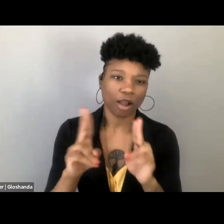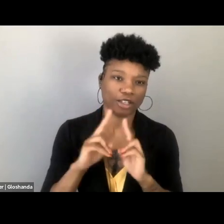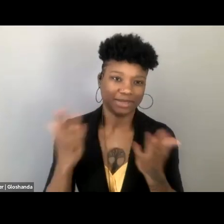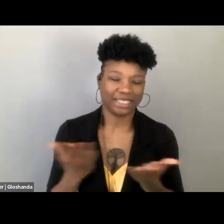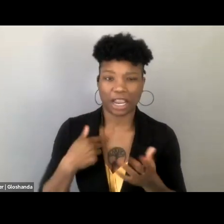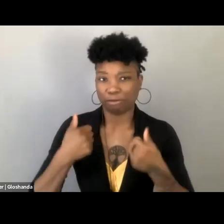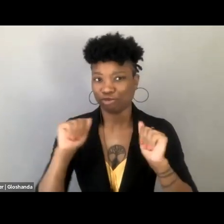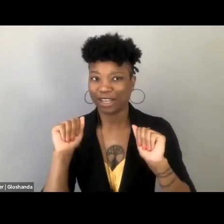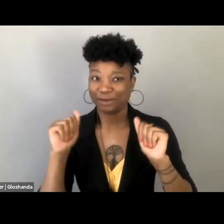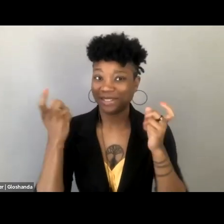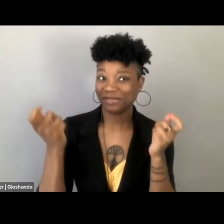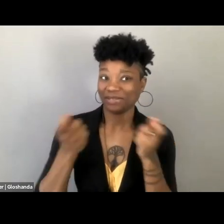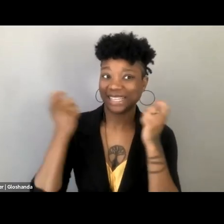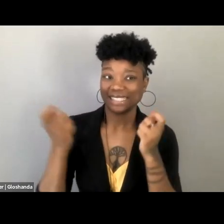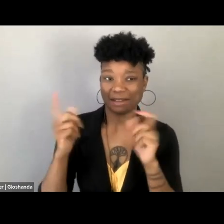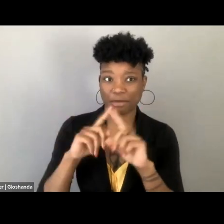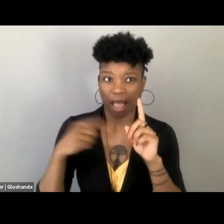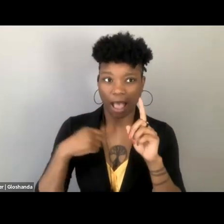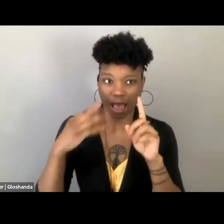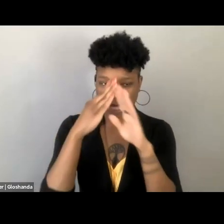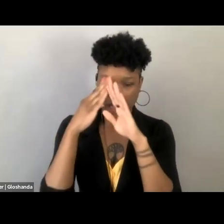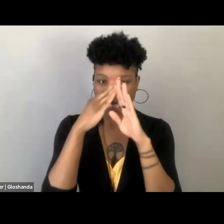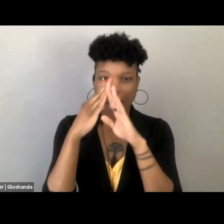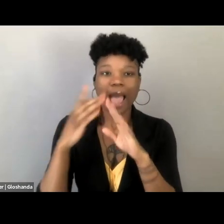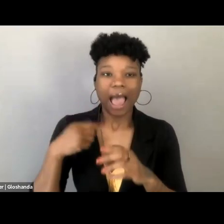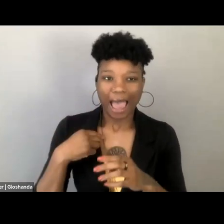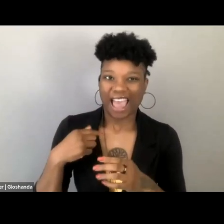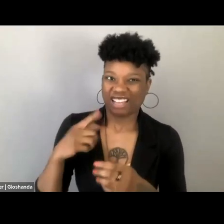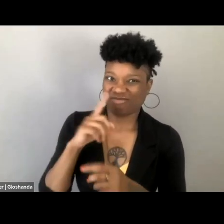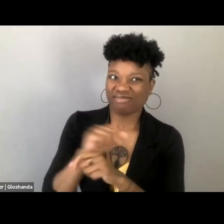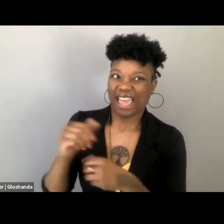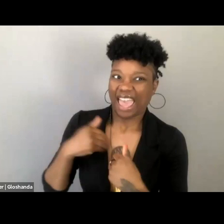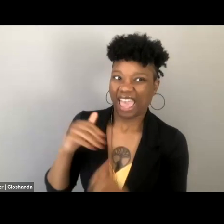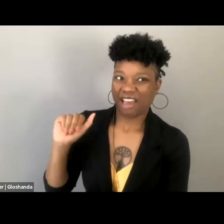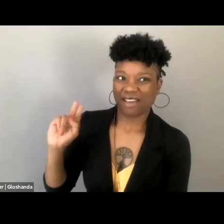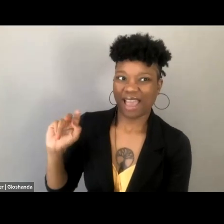I am actually haunted by Anthony Comstock, who's traps for the young lurks behind my head,